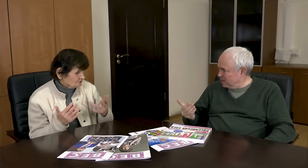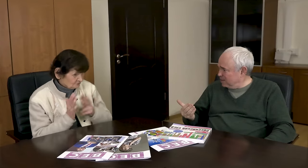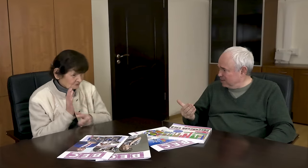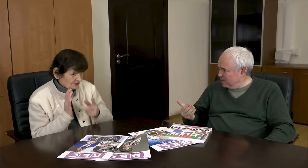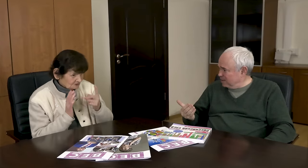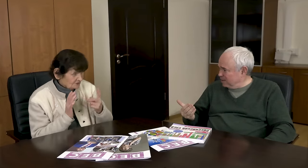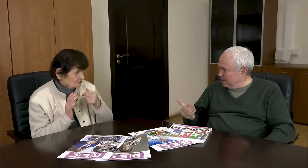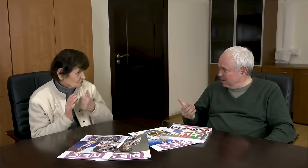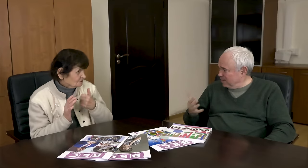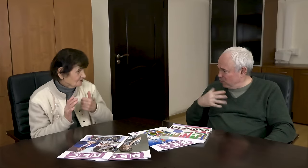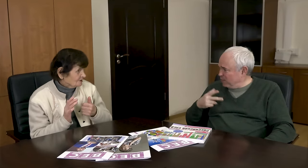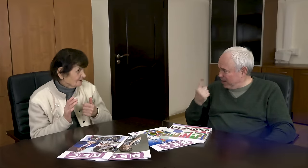Now I’m 81 years old.